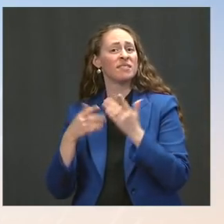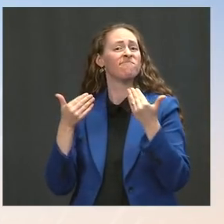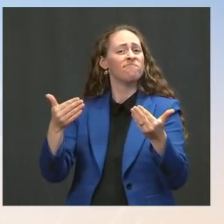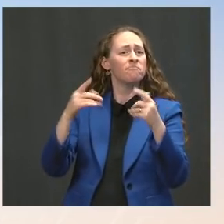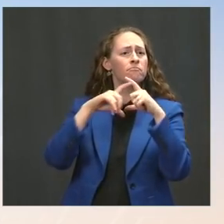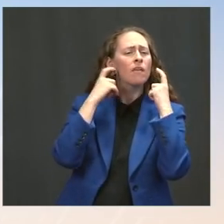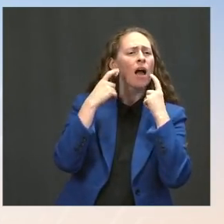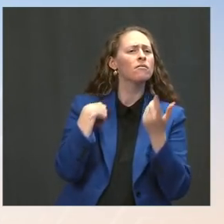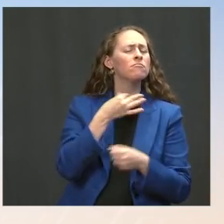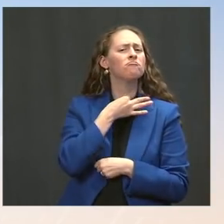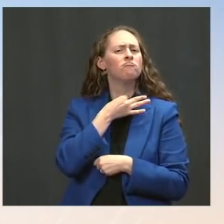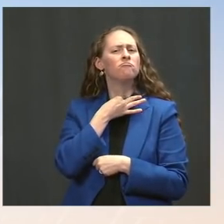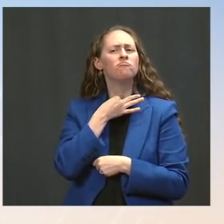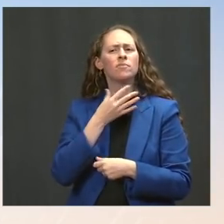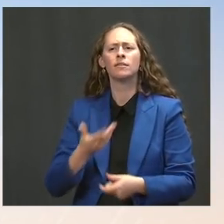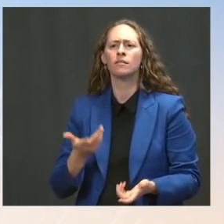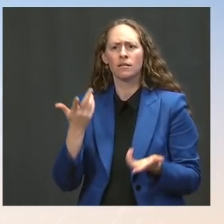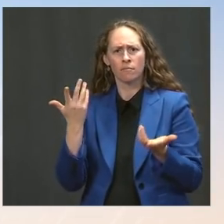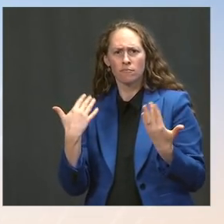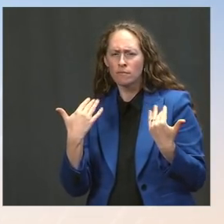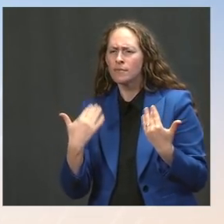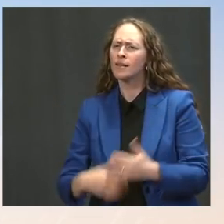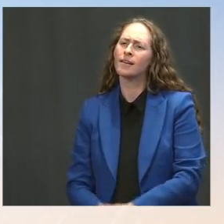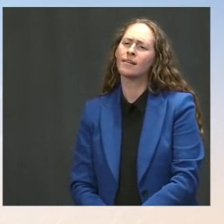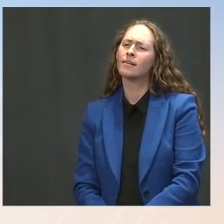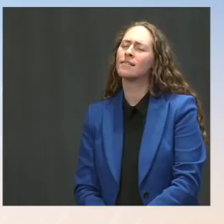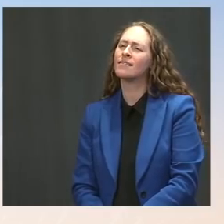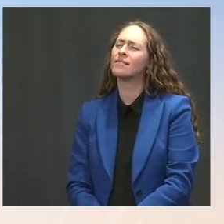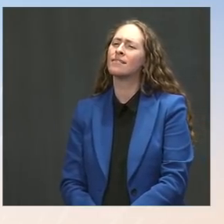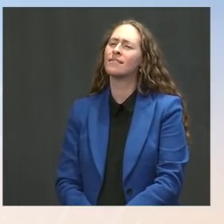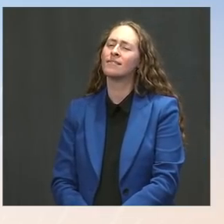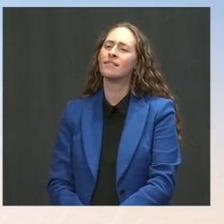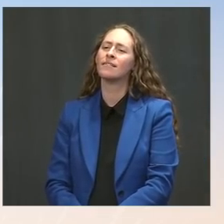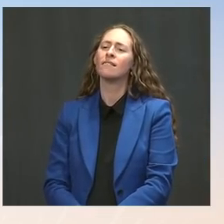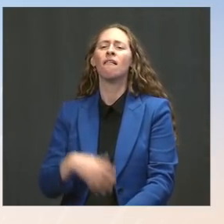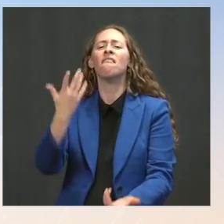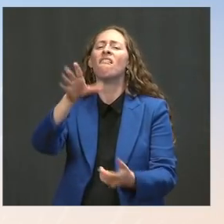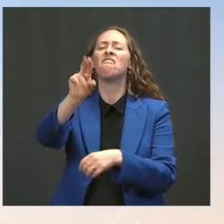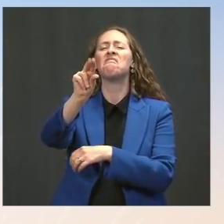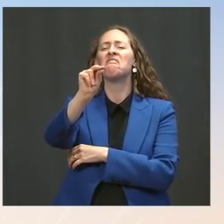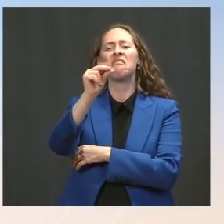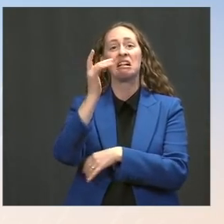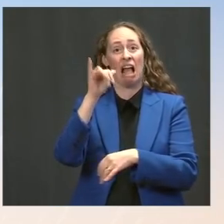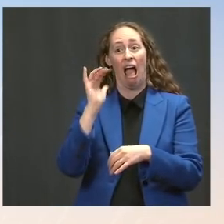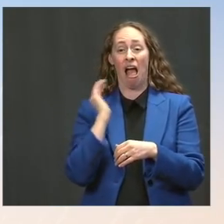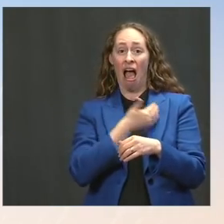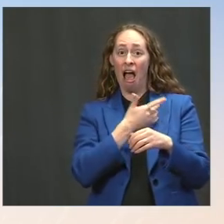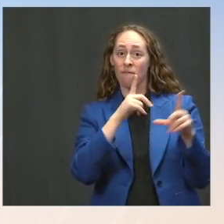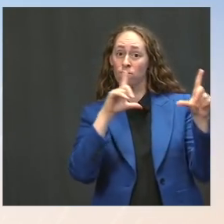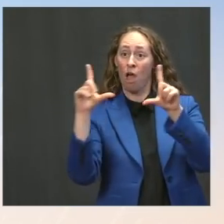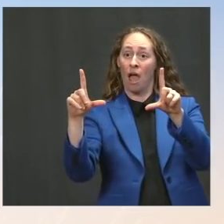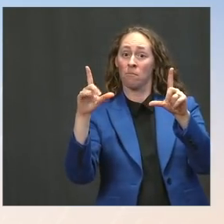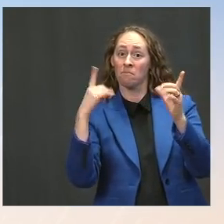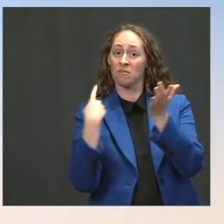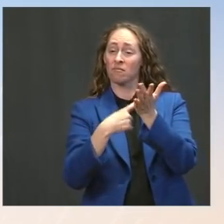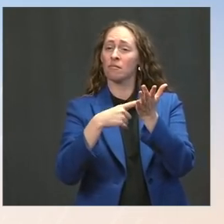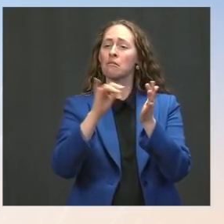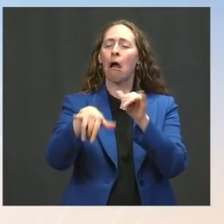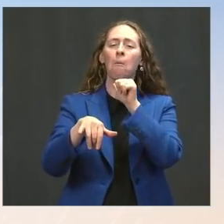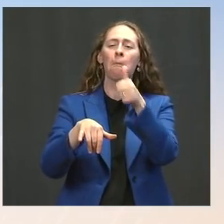Ms. Psaki: It -- we don't look at it through that prism. They don't make these decisions or recommendations based on politics. They make them based on data.